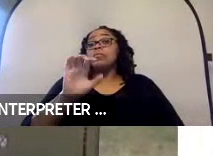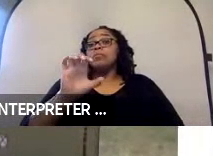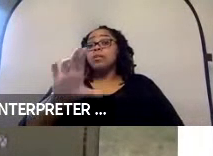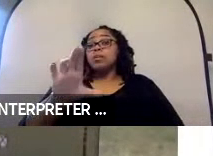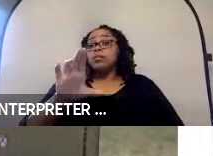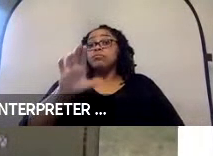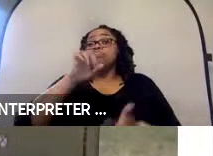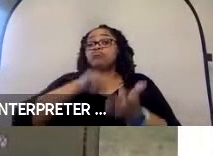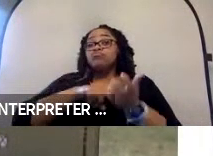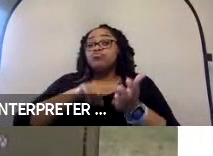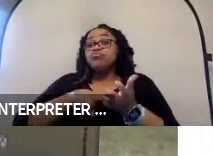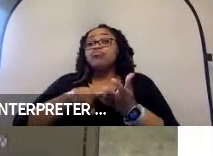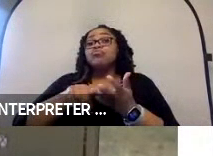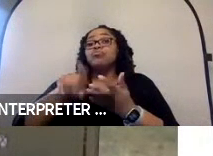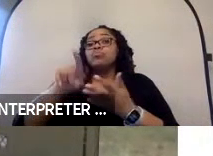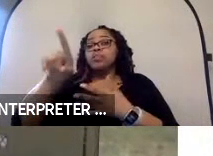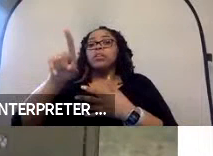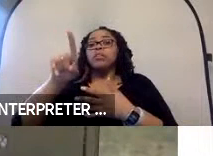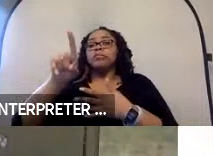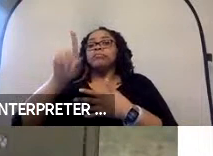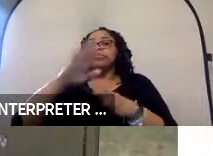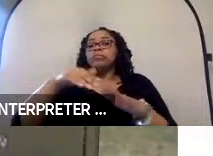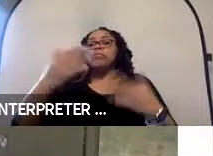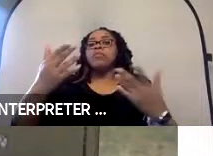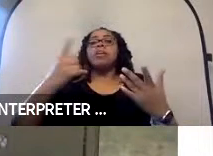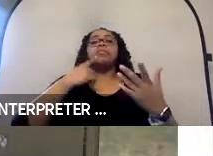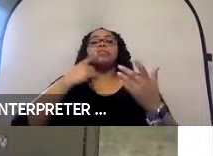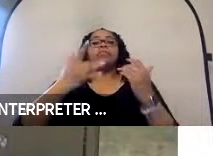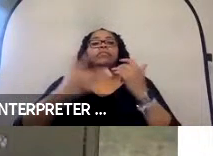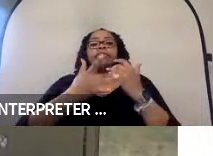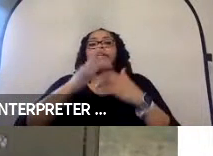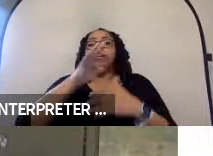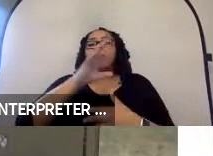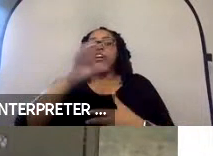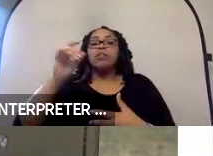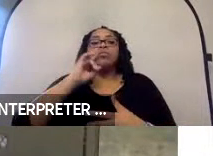an autonomy provider, a technology company that works in the unmanned space, or develops